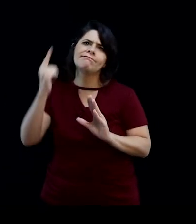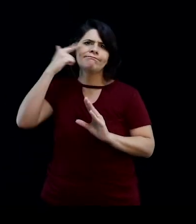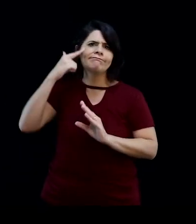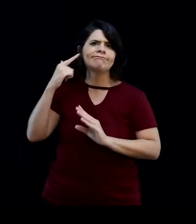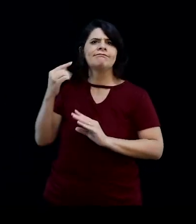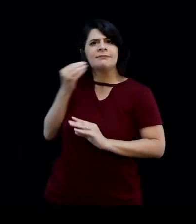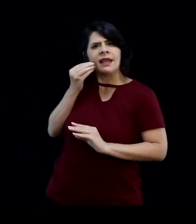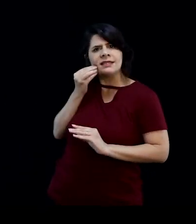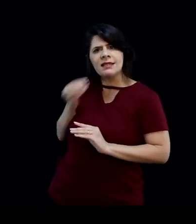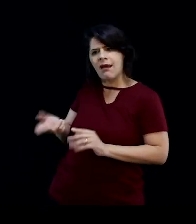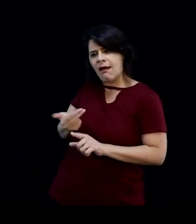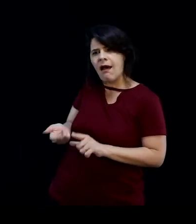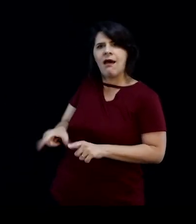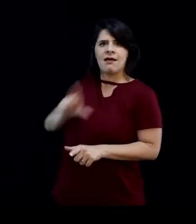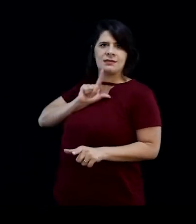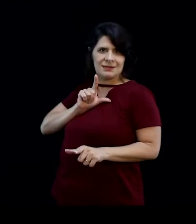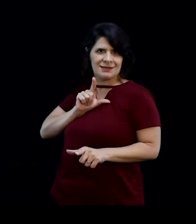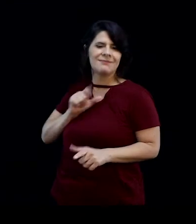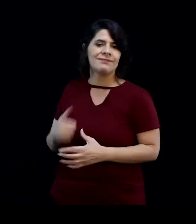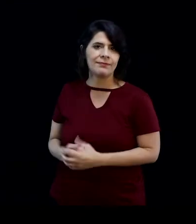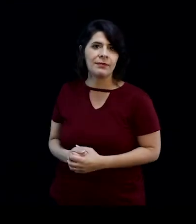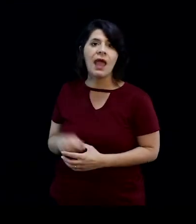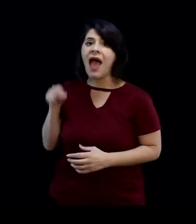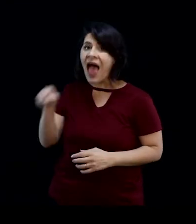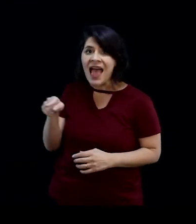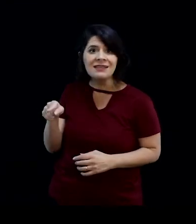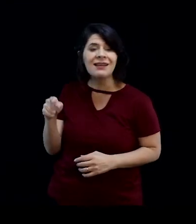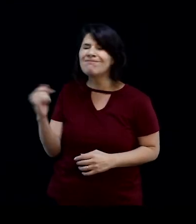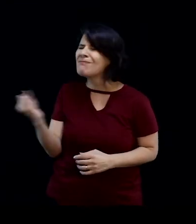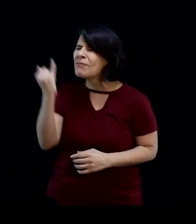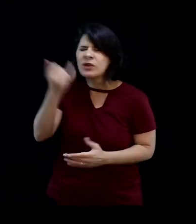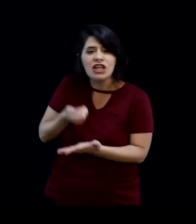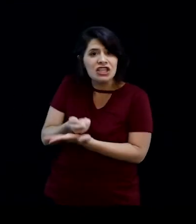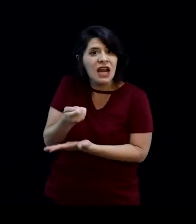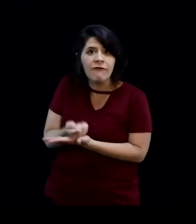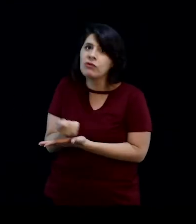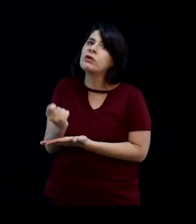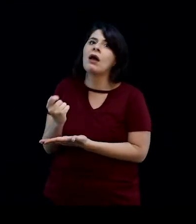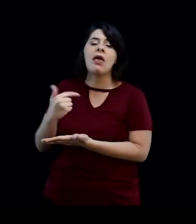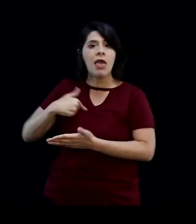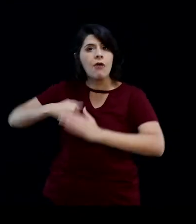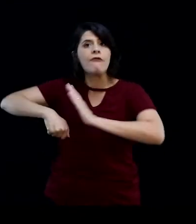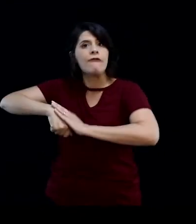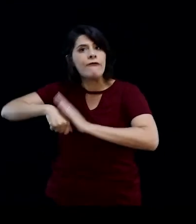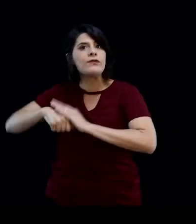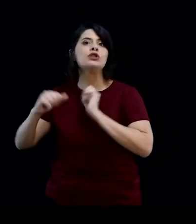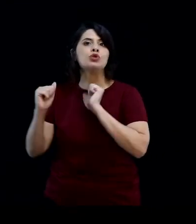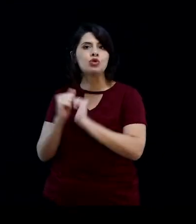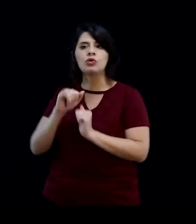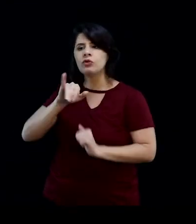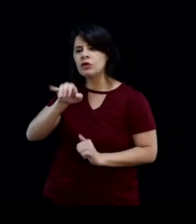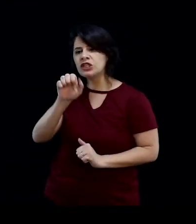I think it is one of the most important prints that I made with Jean Paul, because it’s very complex.